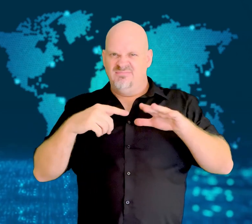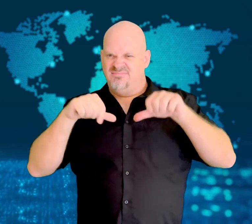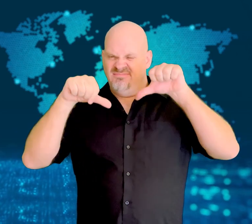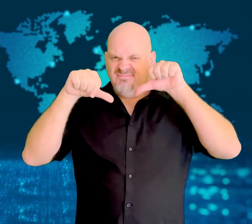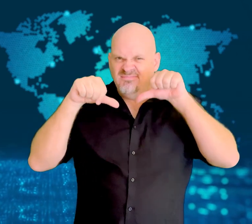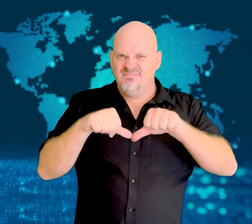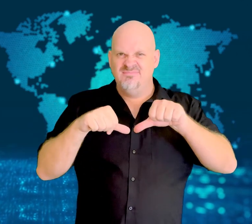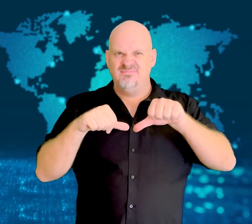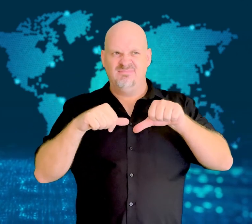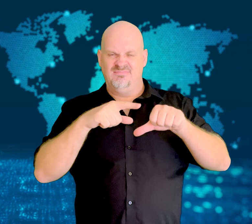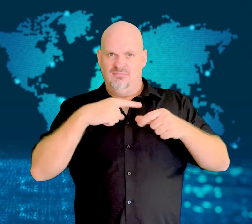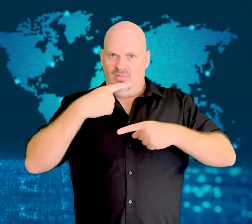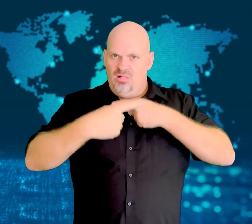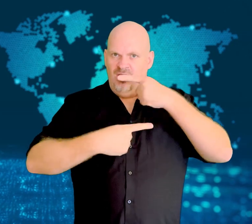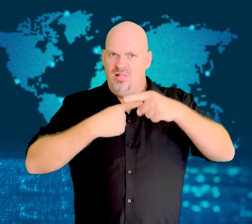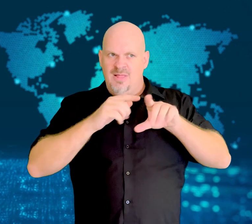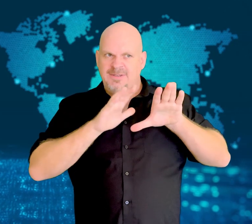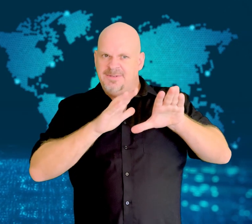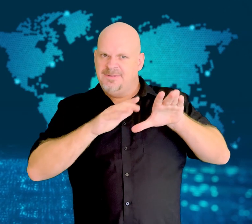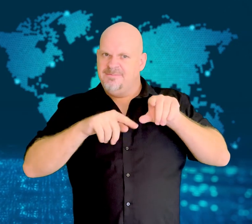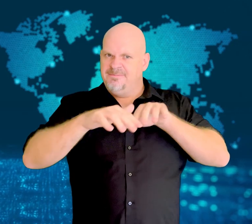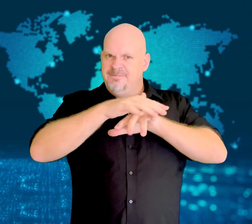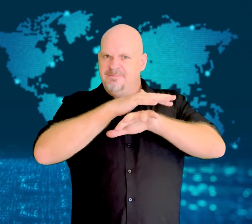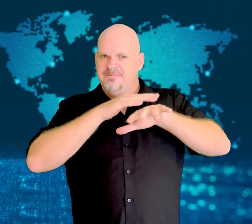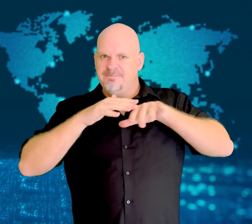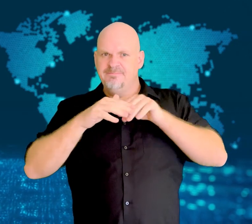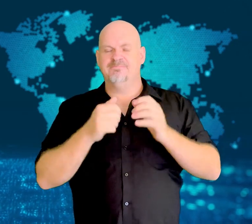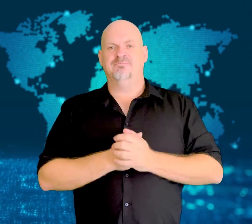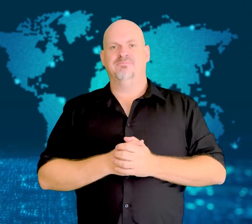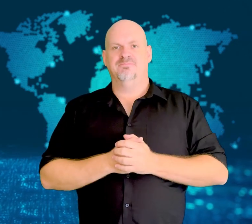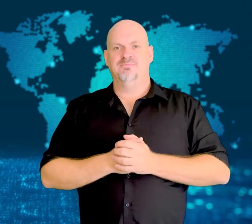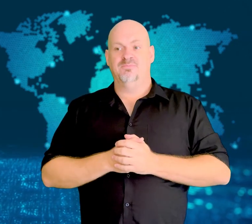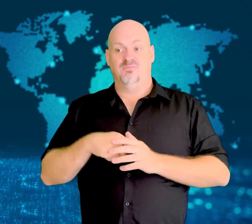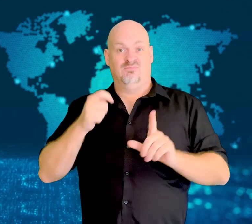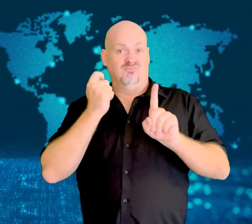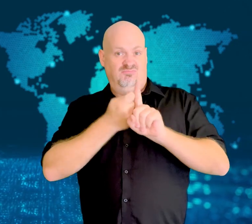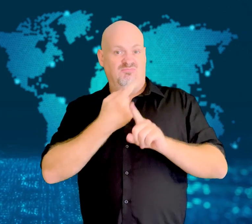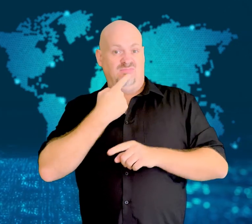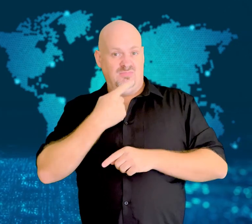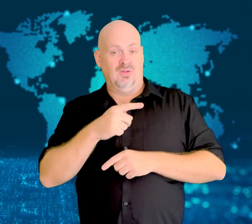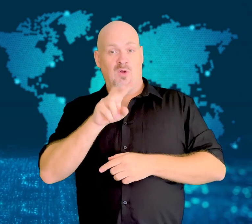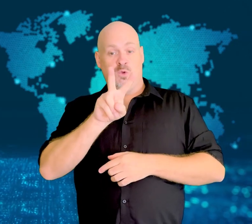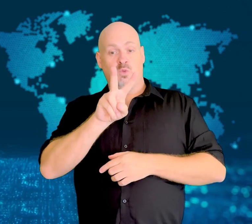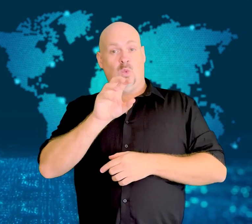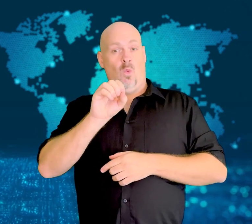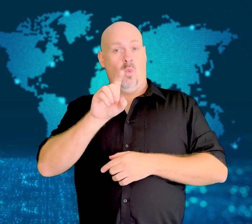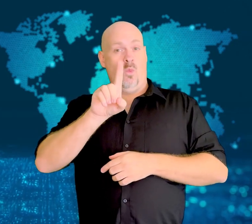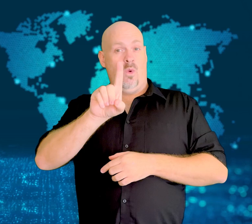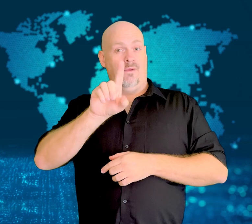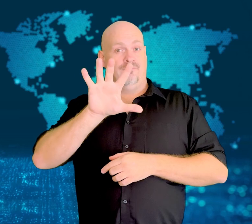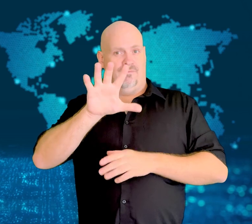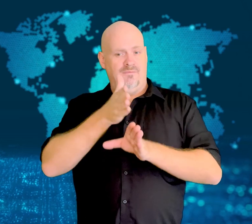The prosecution holds that prior to 2015, deaths in